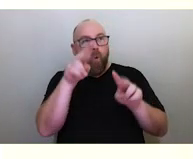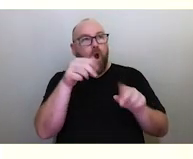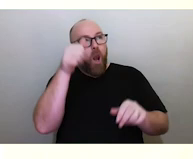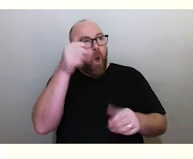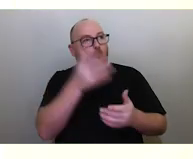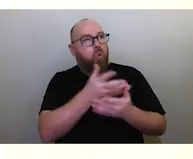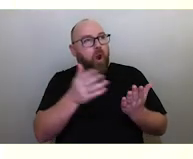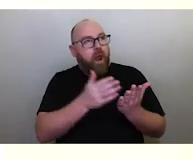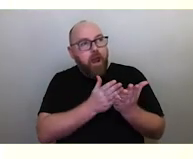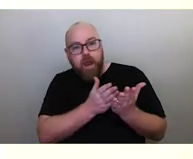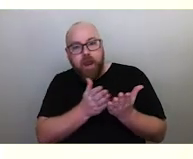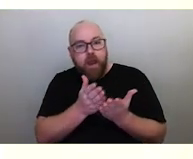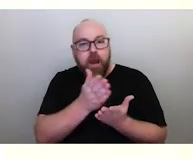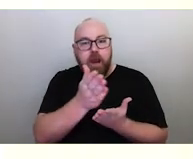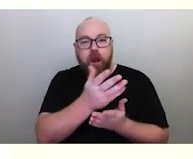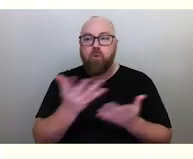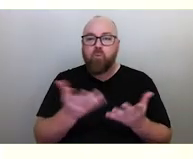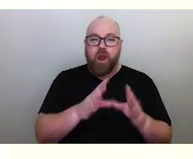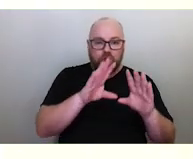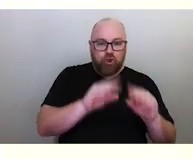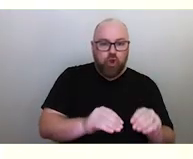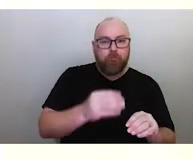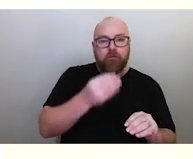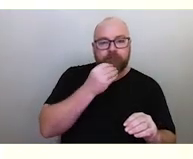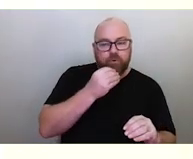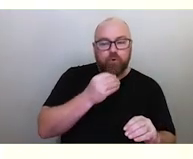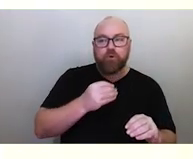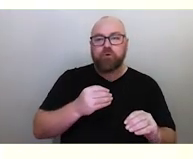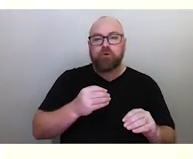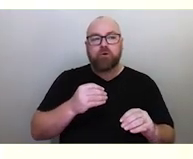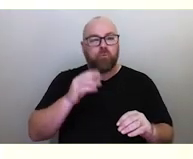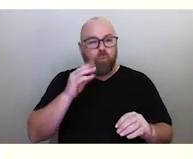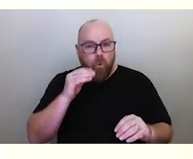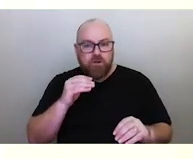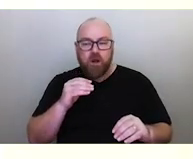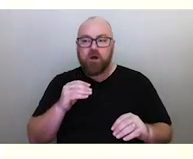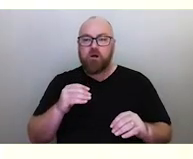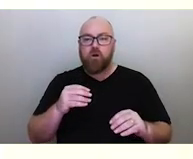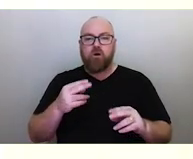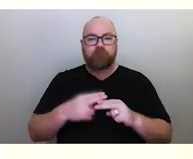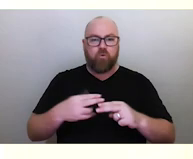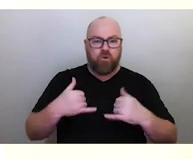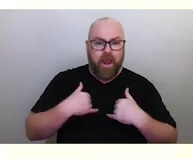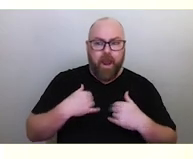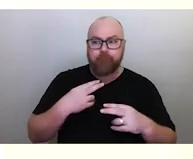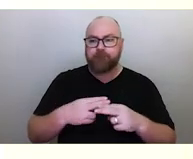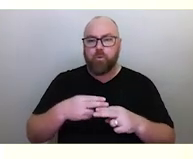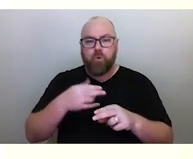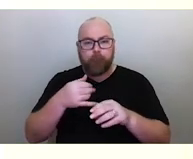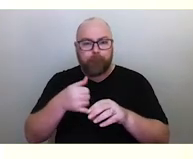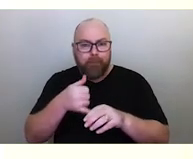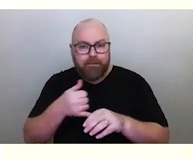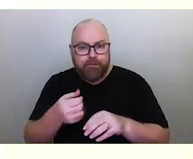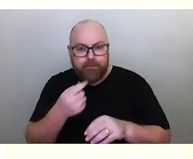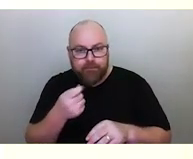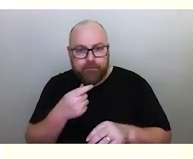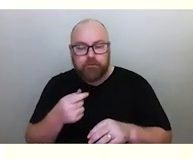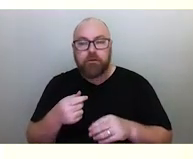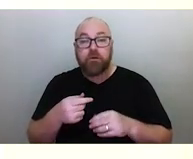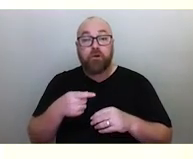knowing where to stop for food, water, to set up camp, for medicine. Once you figure out that best route, you've got to find a way of teaching